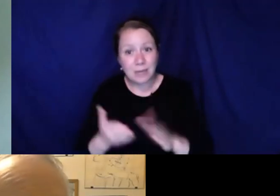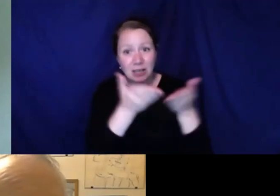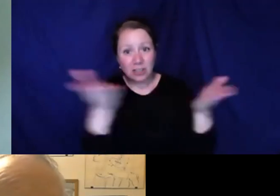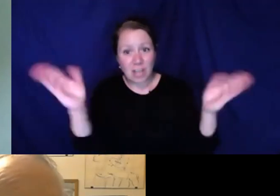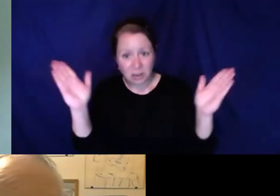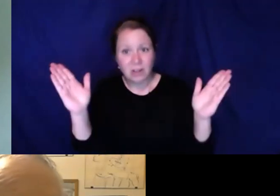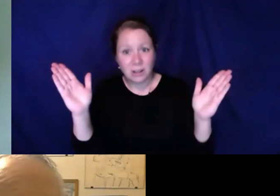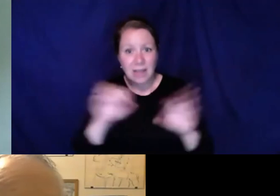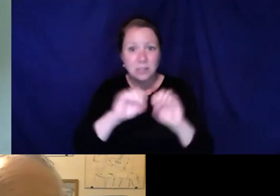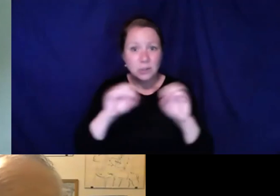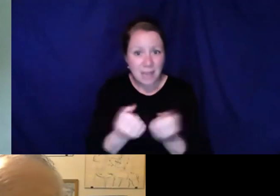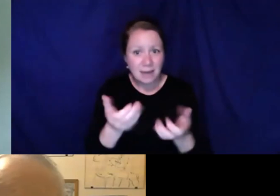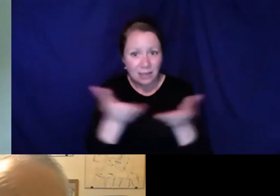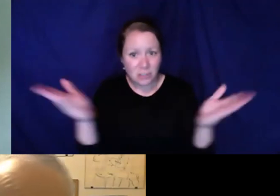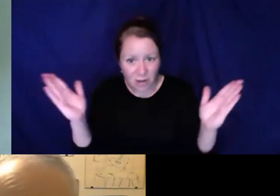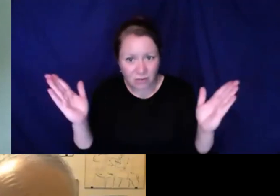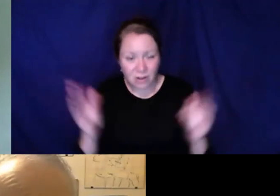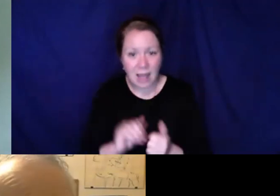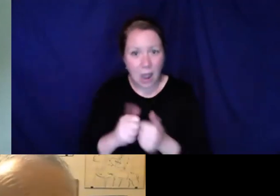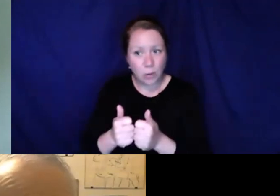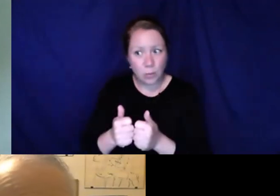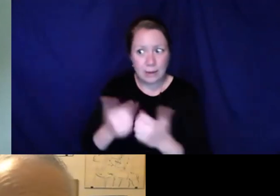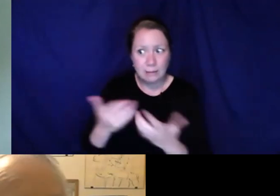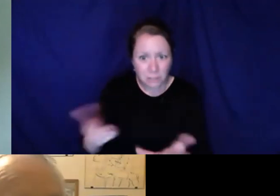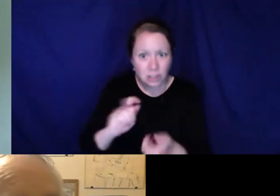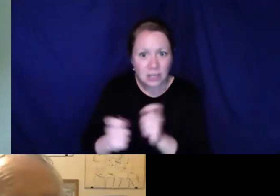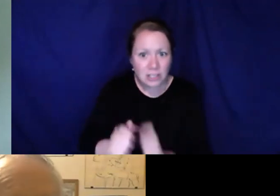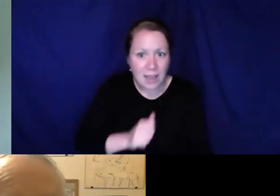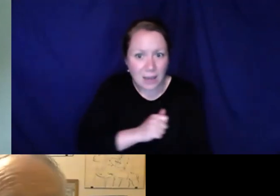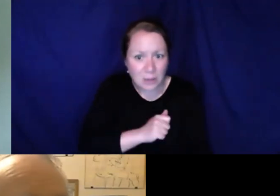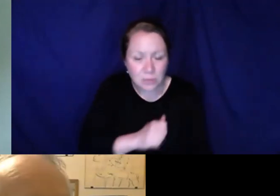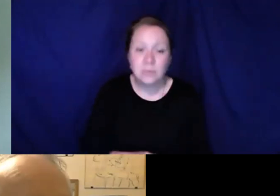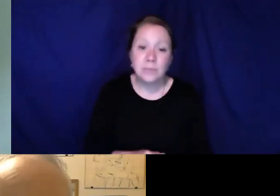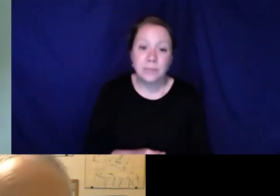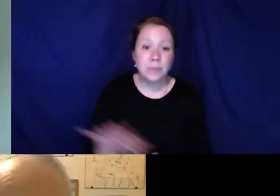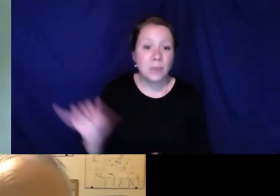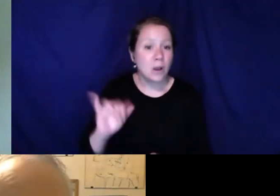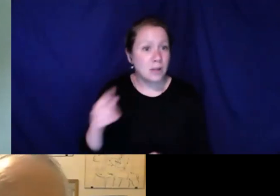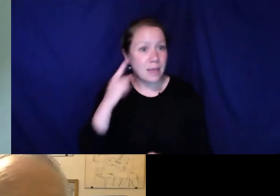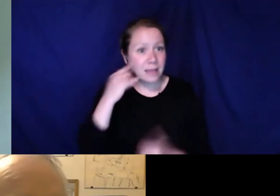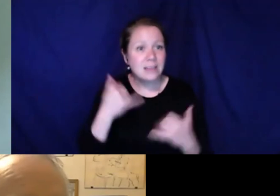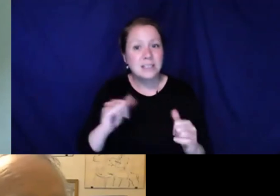in disability advocacy but in community at large and in society